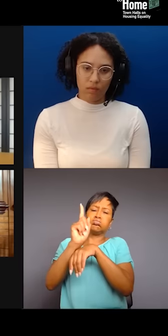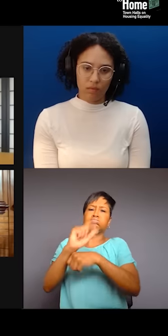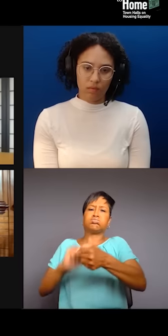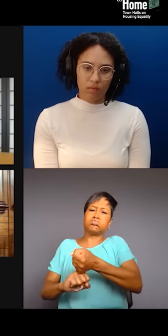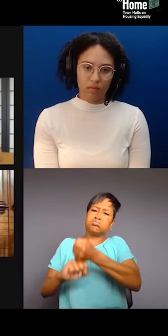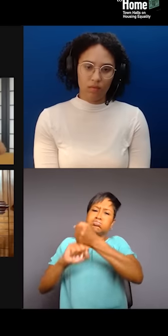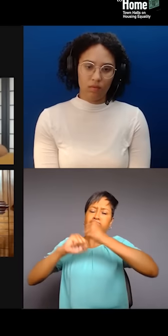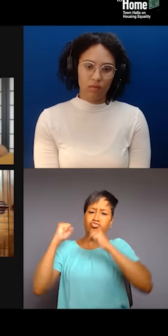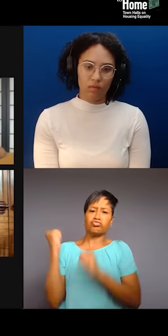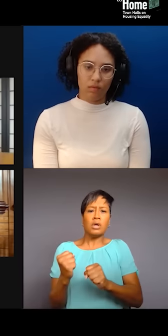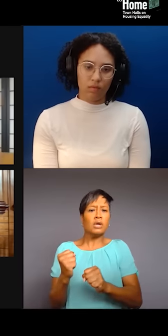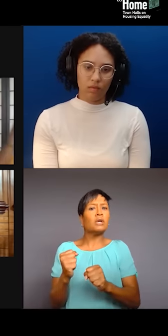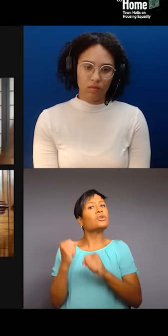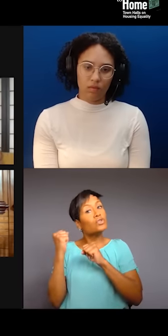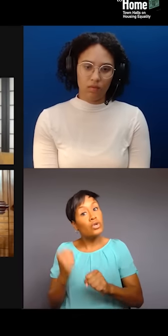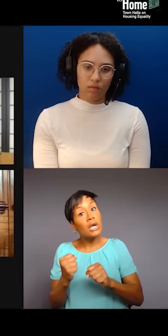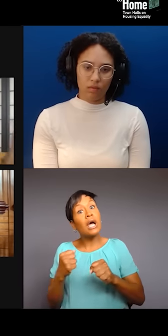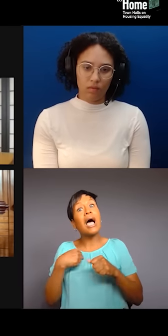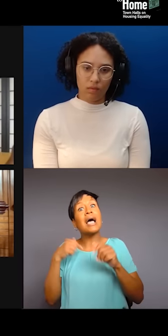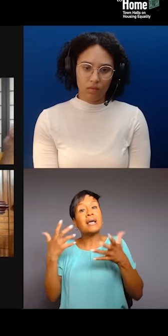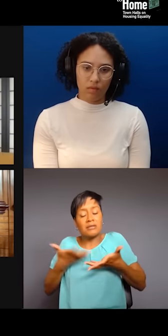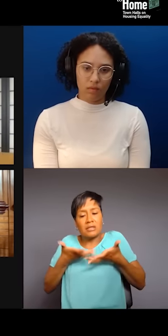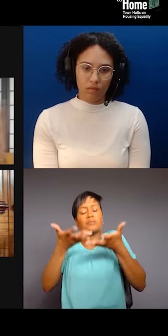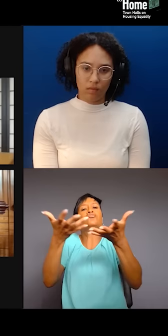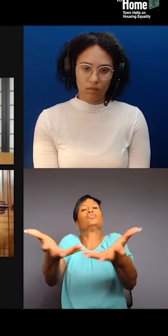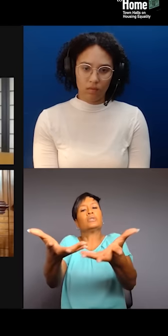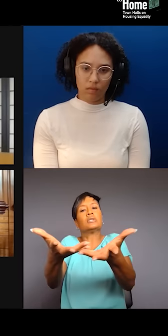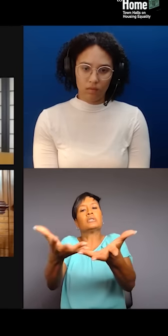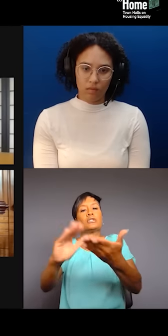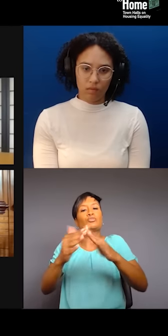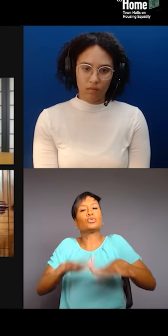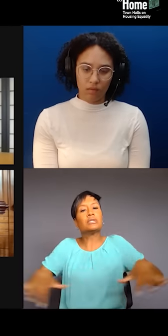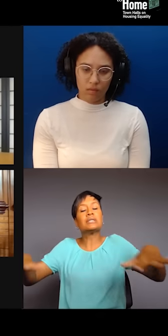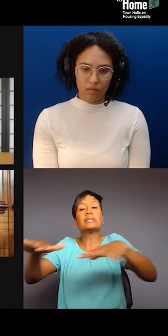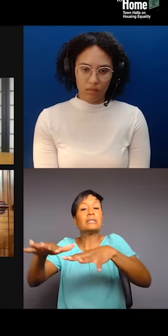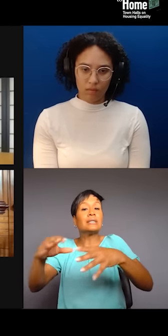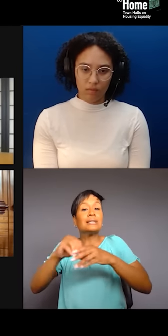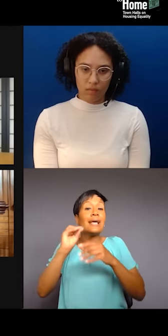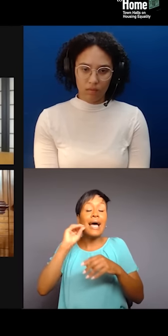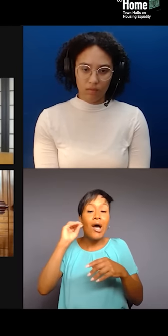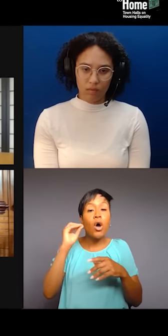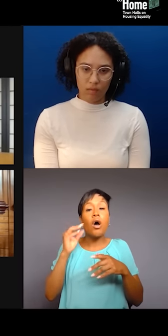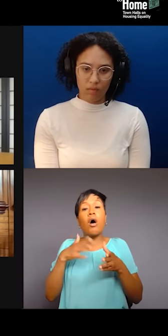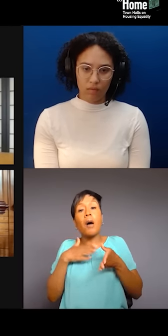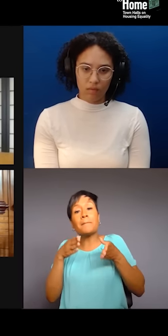whether they're within the household, within our blocks, within our neighborhoods, and within our networks. Got it. Thank you.